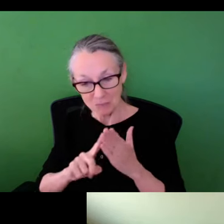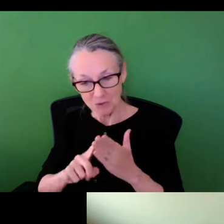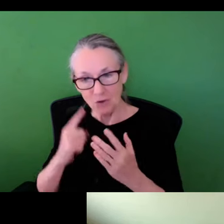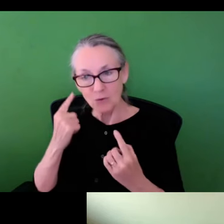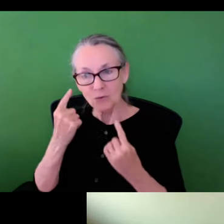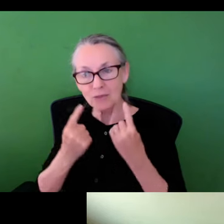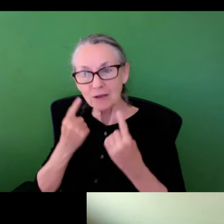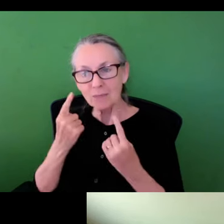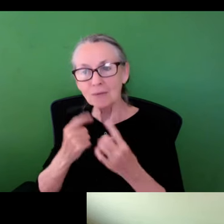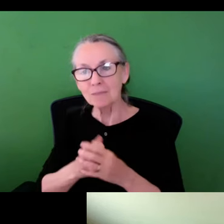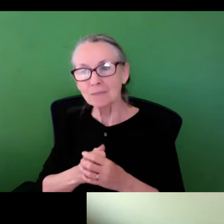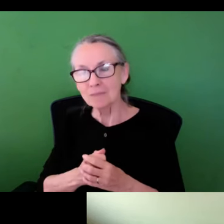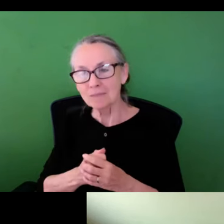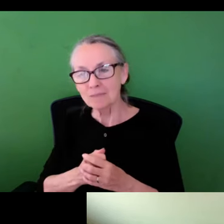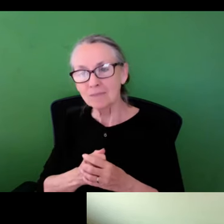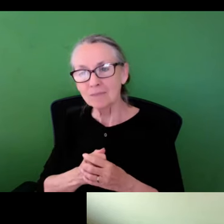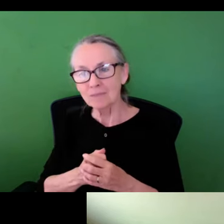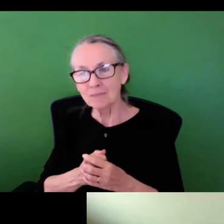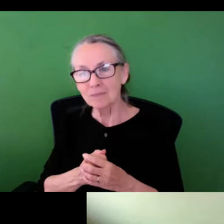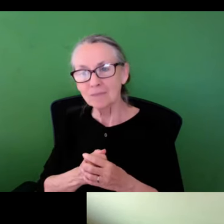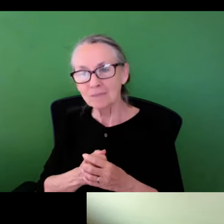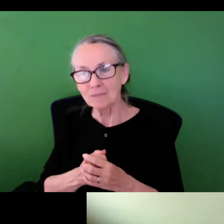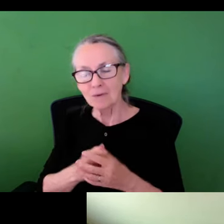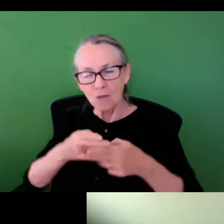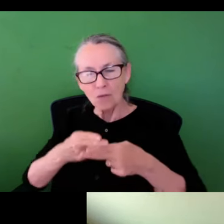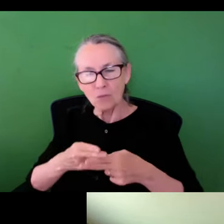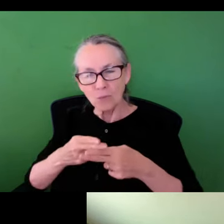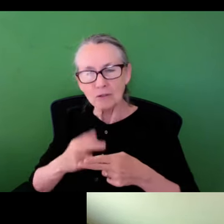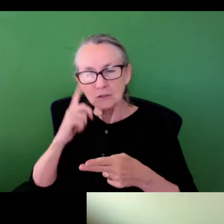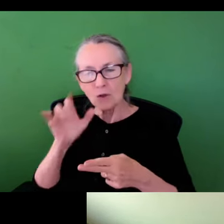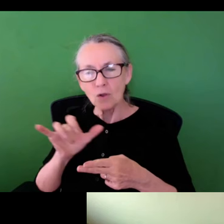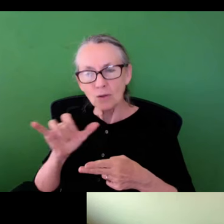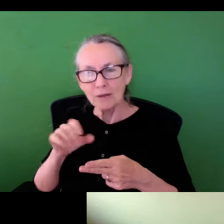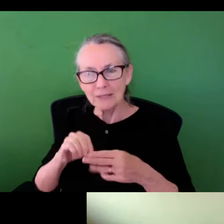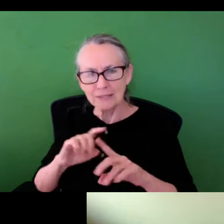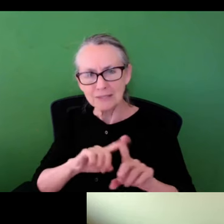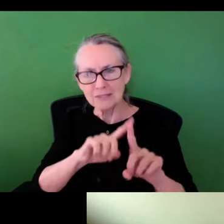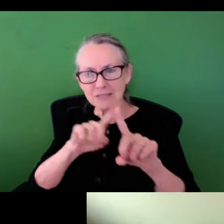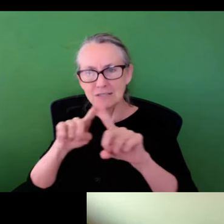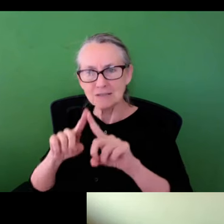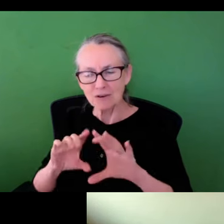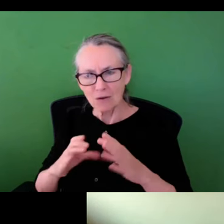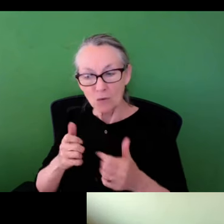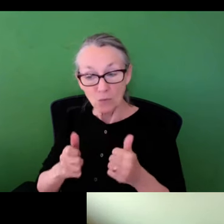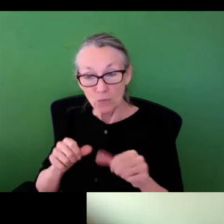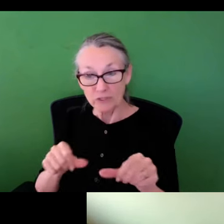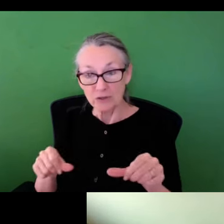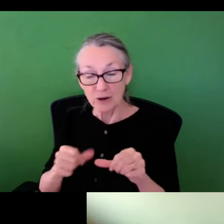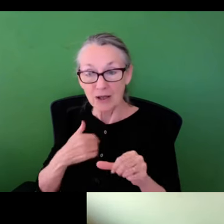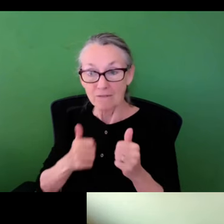they could be an area of exploration to think about again, sort of what the weeds look like across these categories